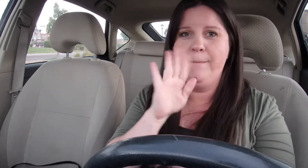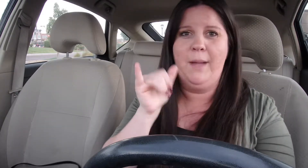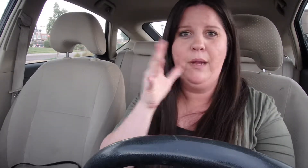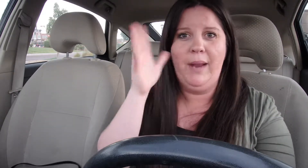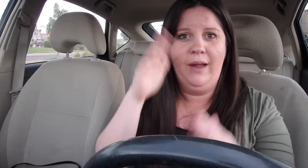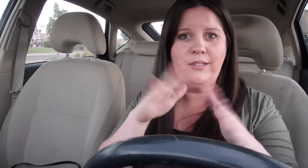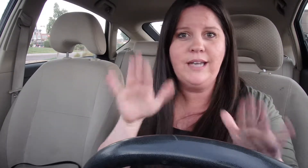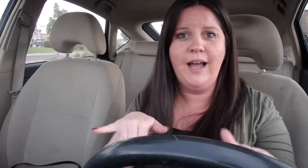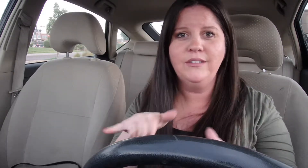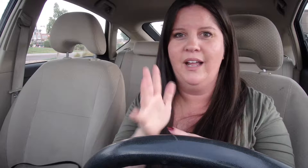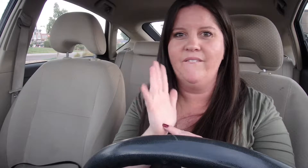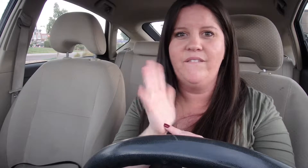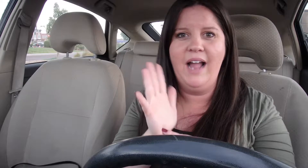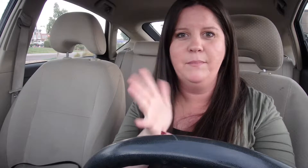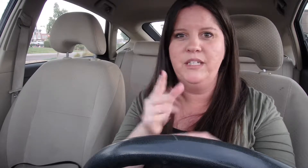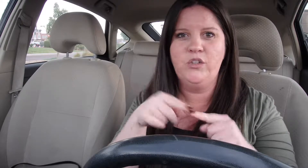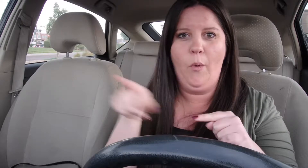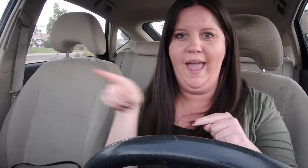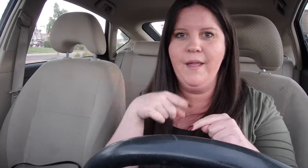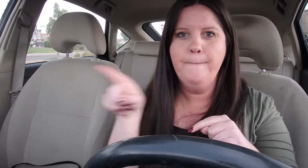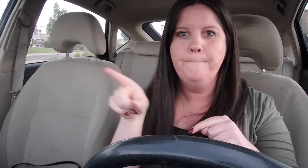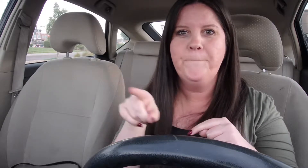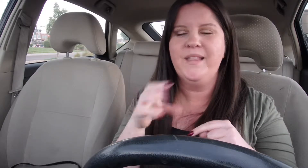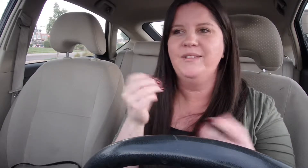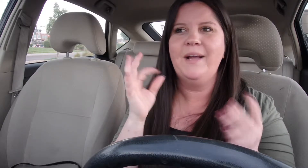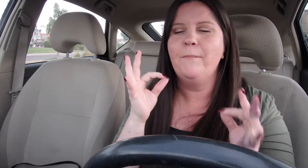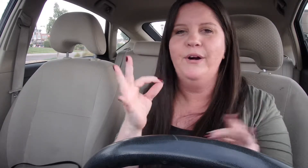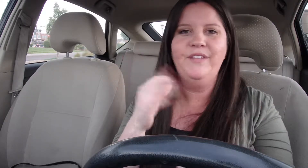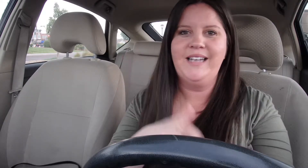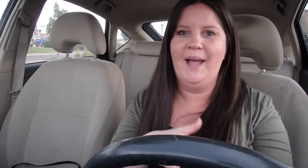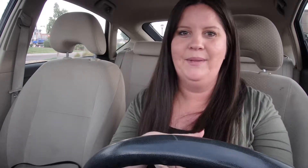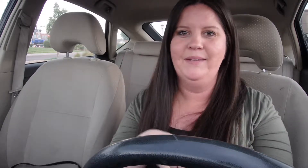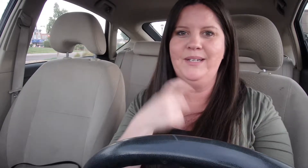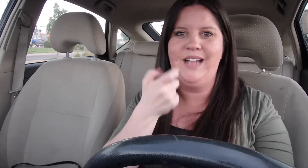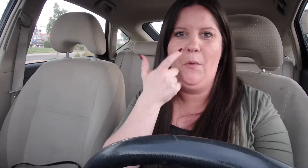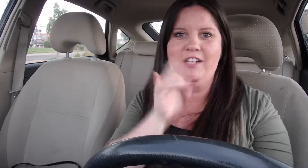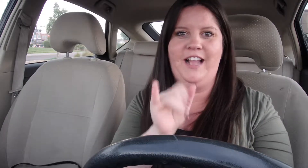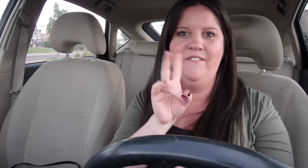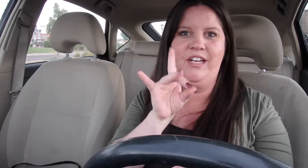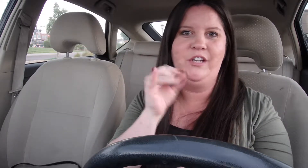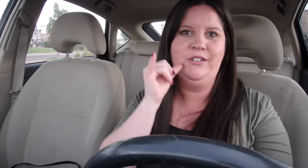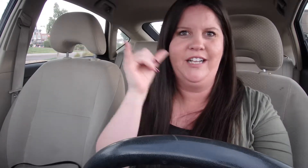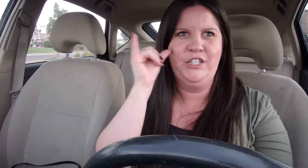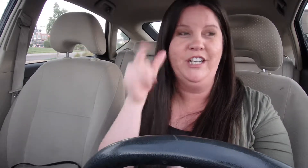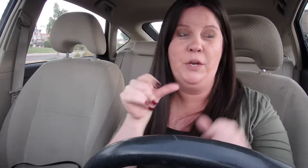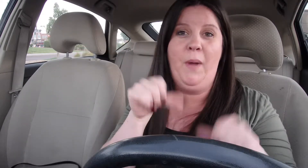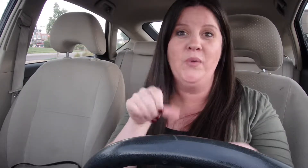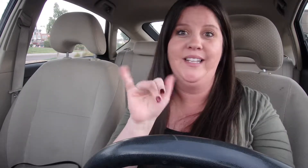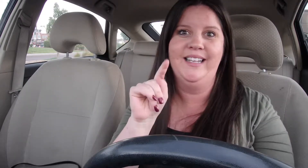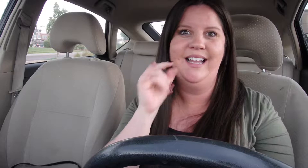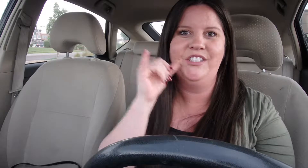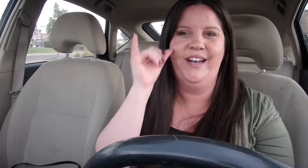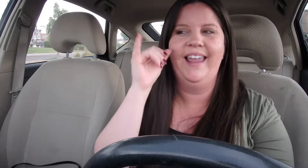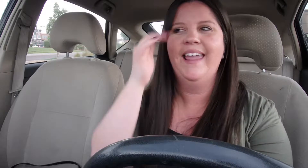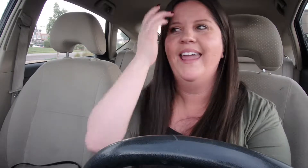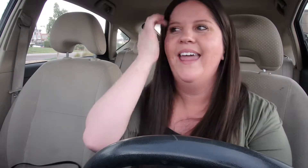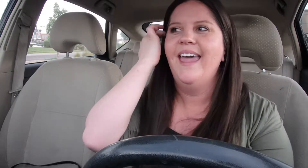Like right by my parent's house like 5 mins away It's like perfect timing because I watched that video yesterday she posted it yesterday